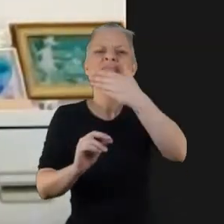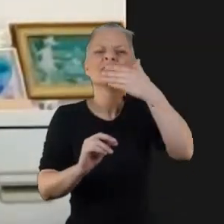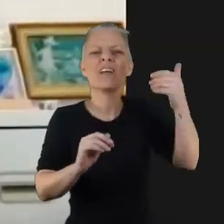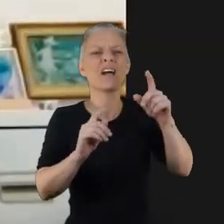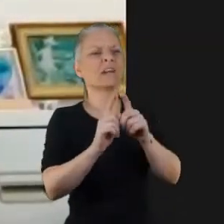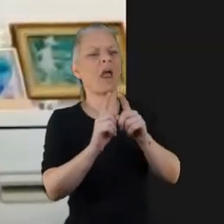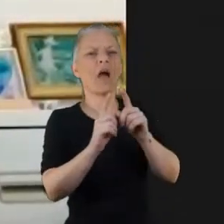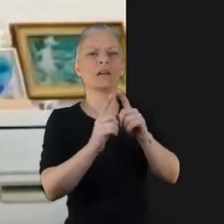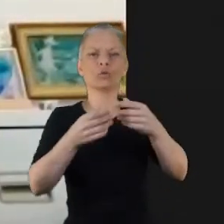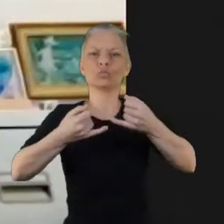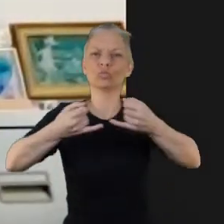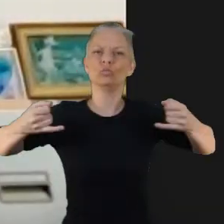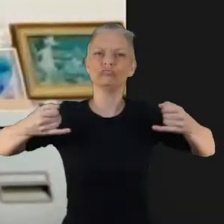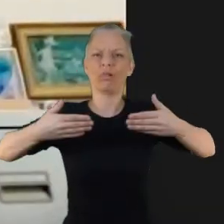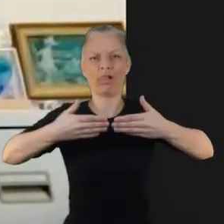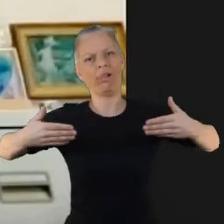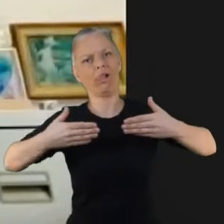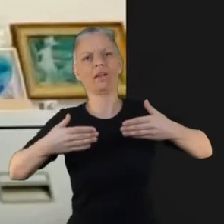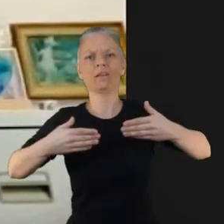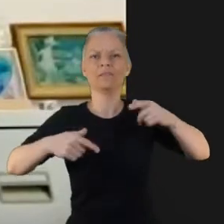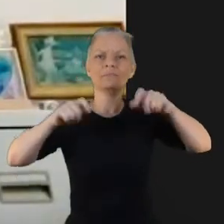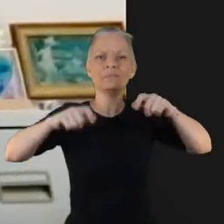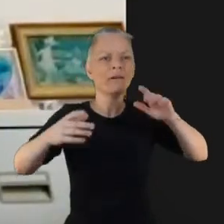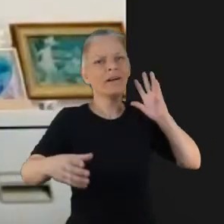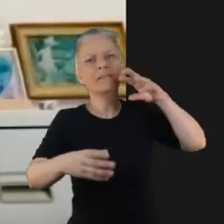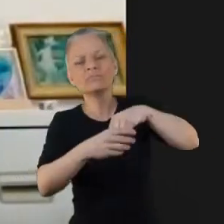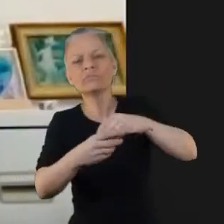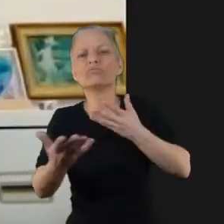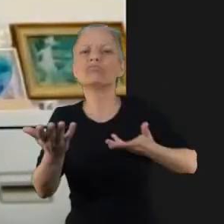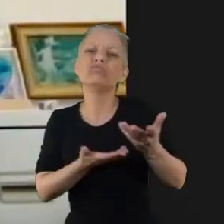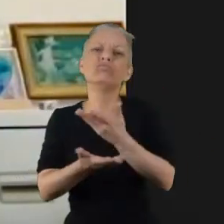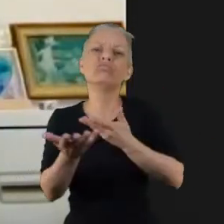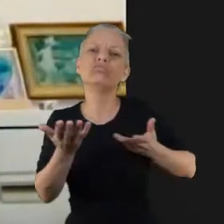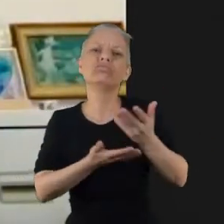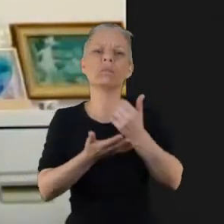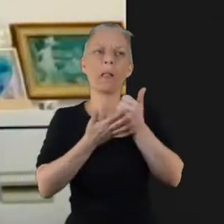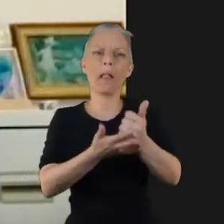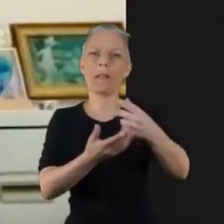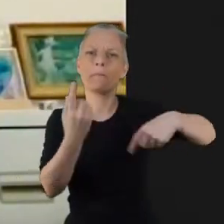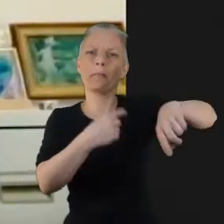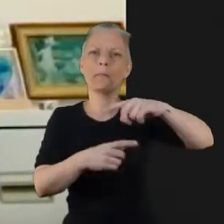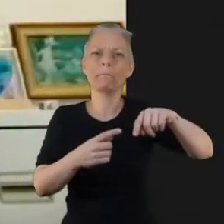their perspective as well I think I also learned a bit you know about your use on engagement